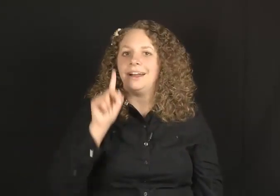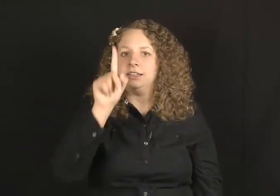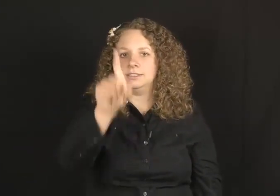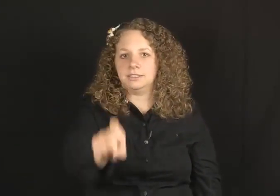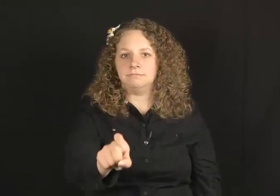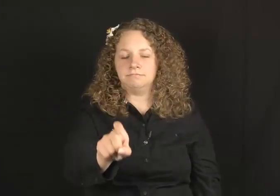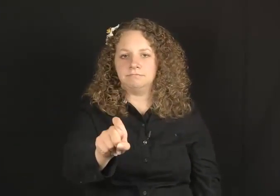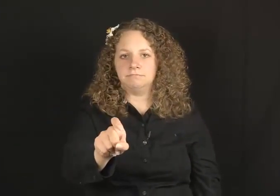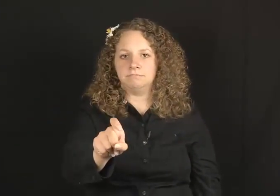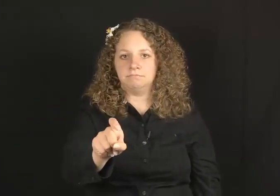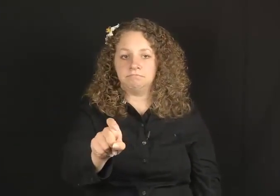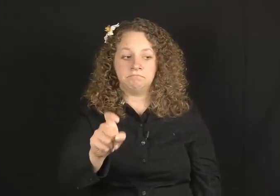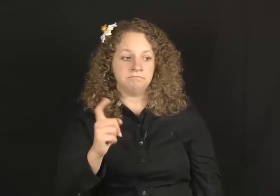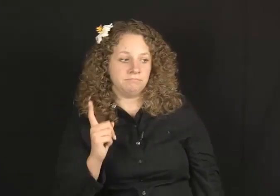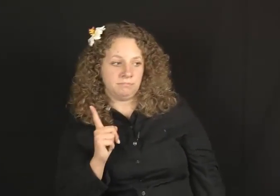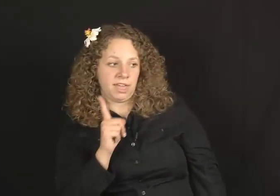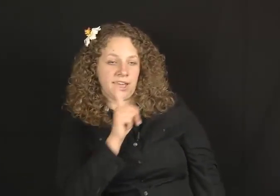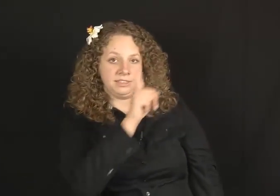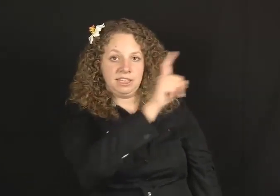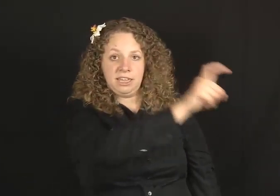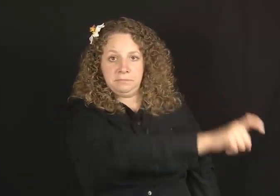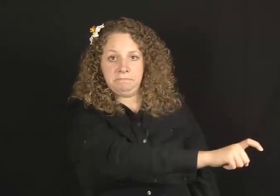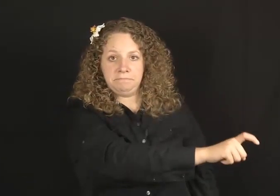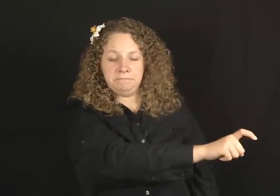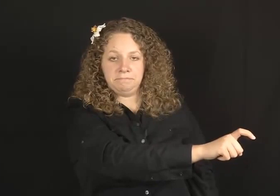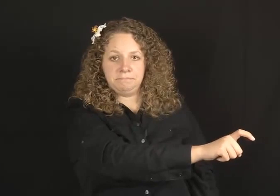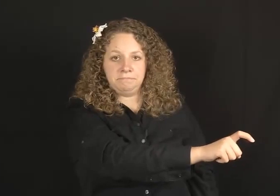ASK-HIM (to side).